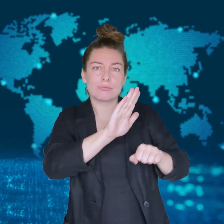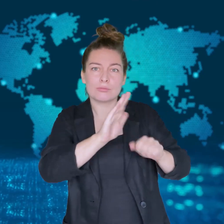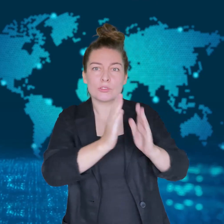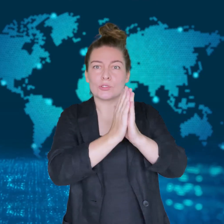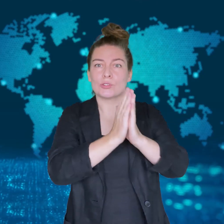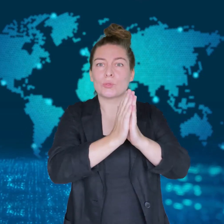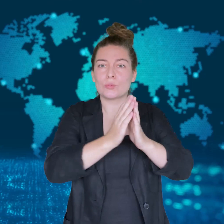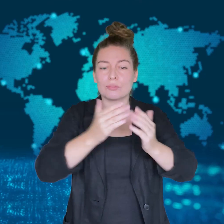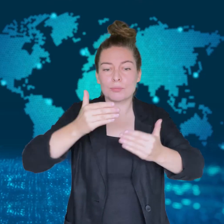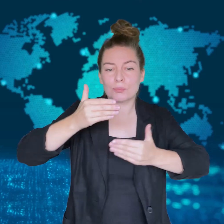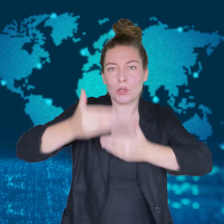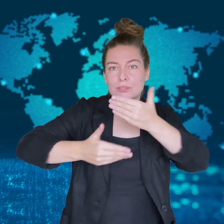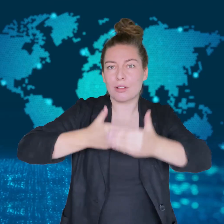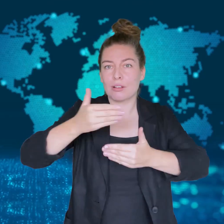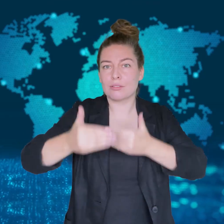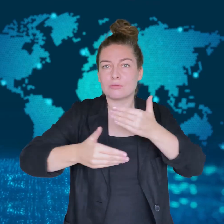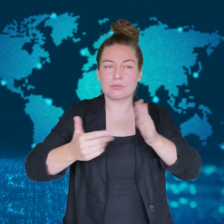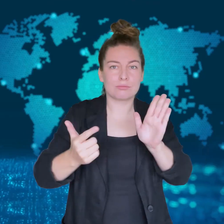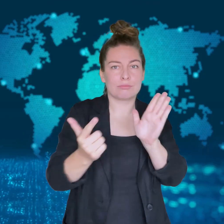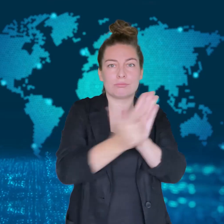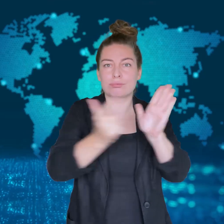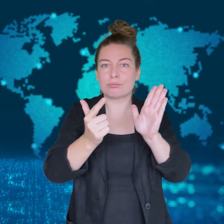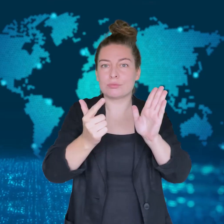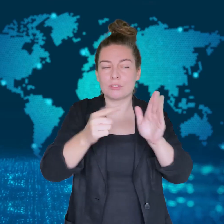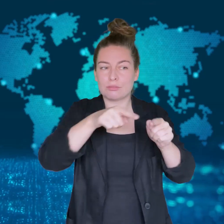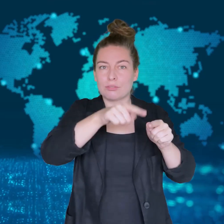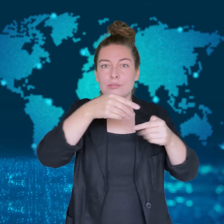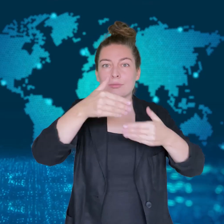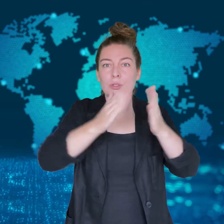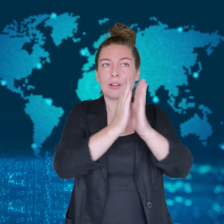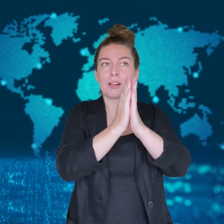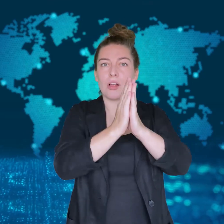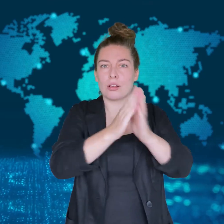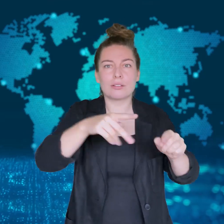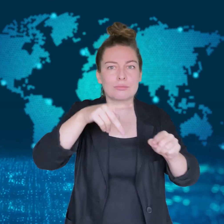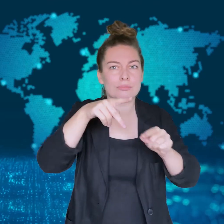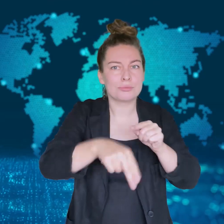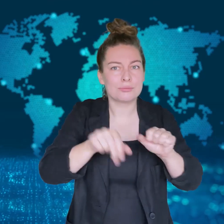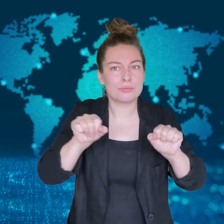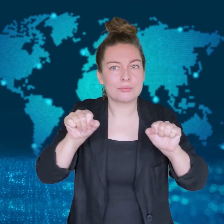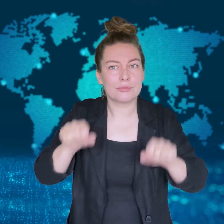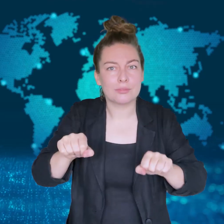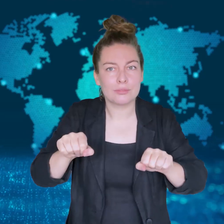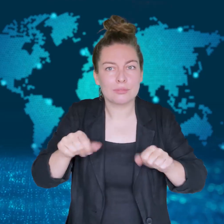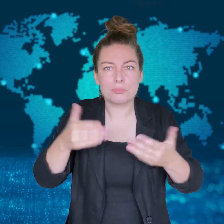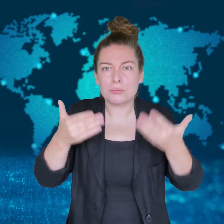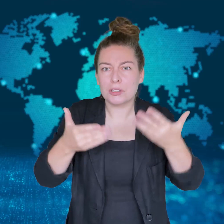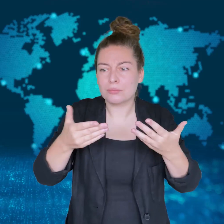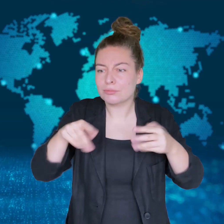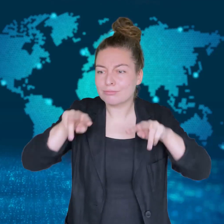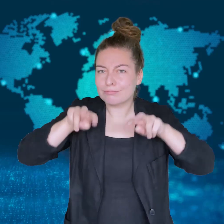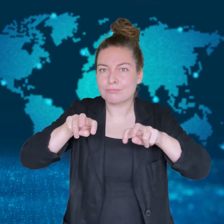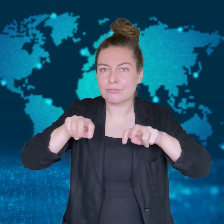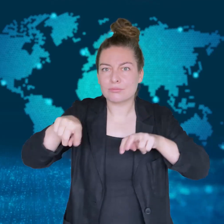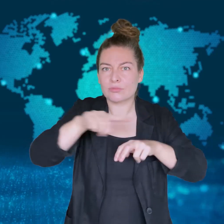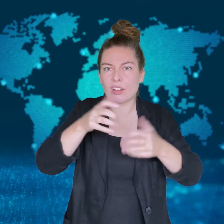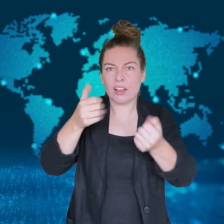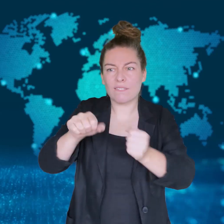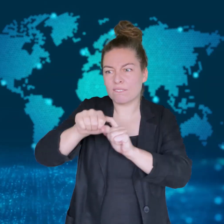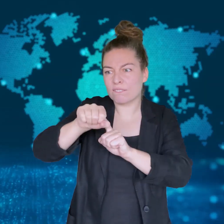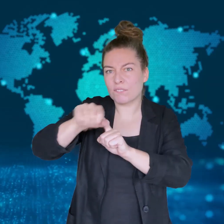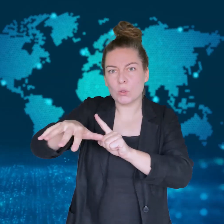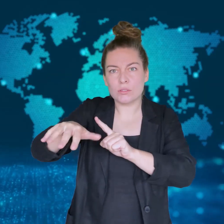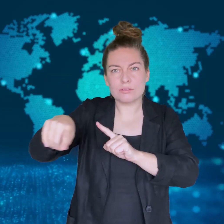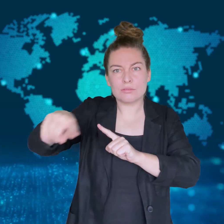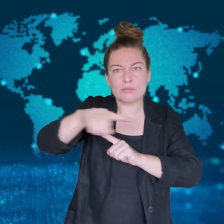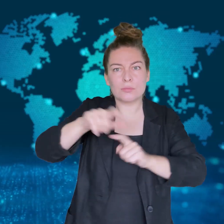the church's acts have hurt the public.